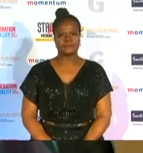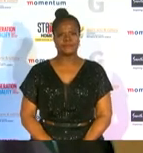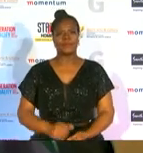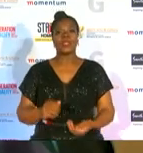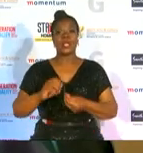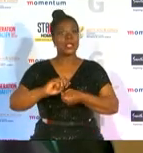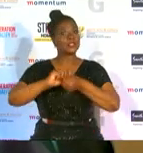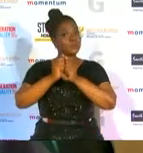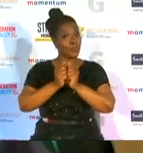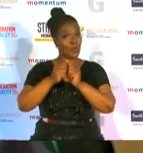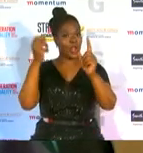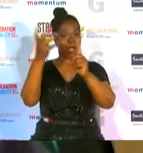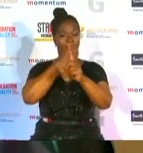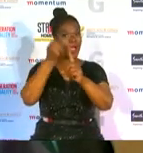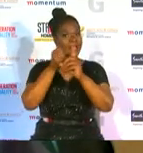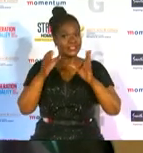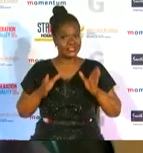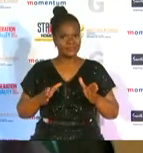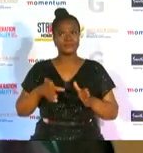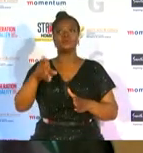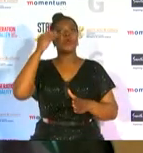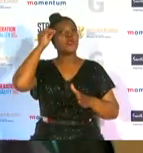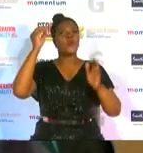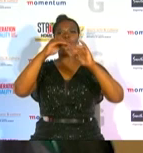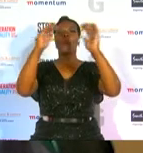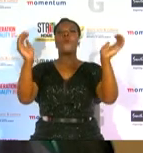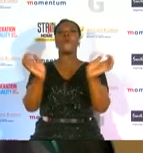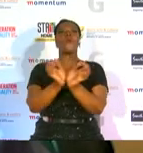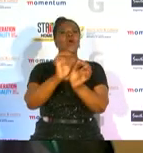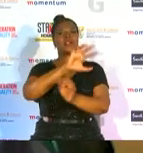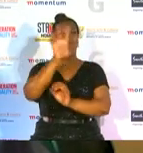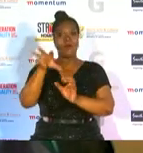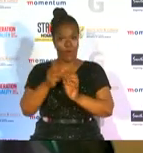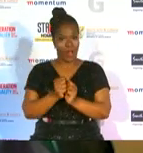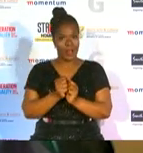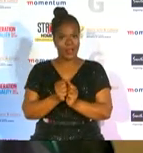have become known the world over giving the country they represent an